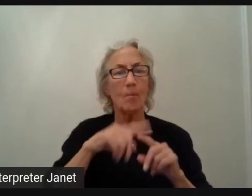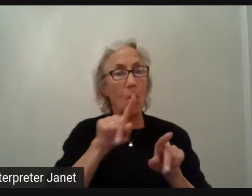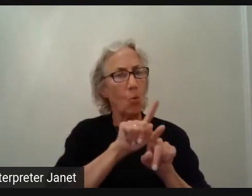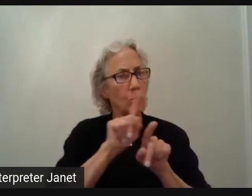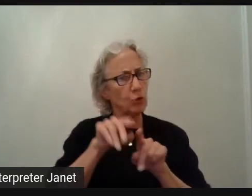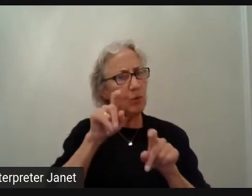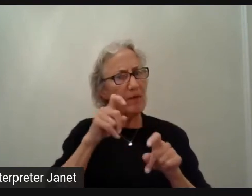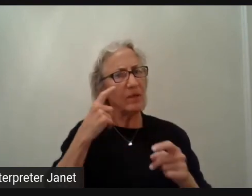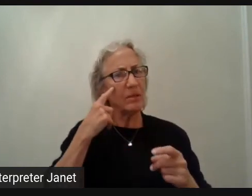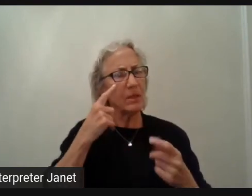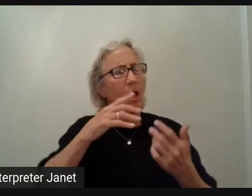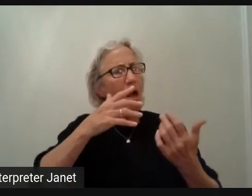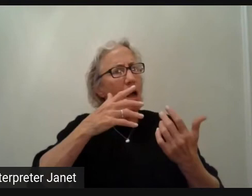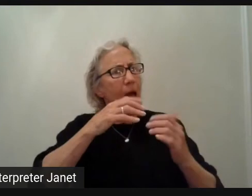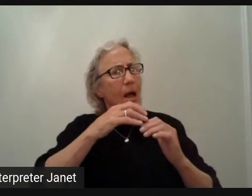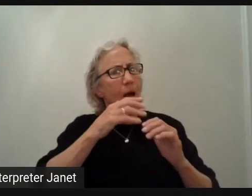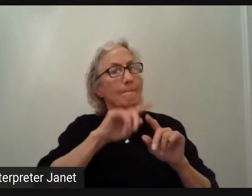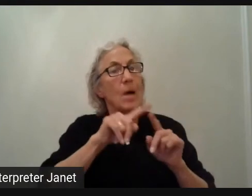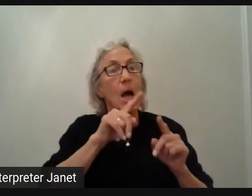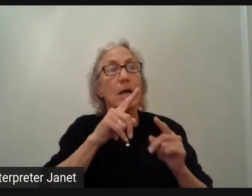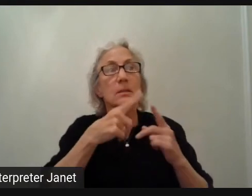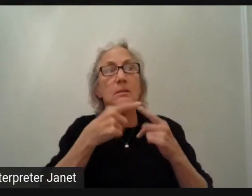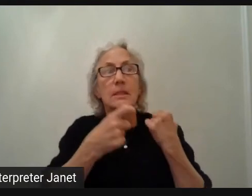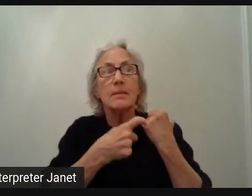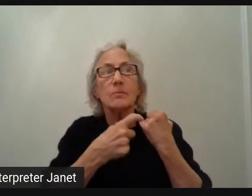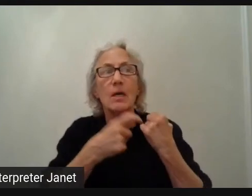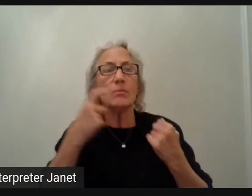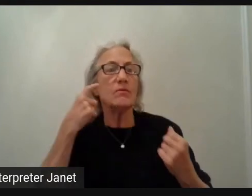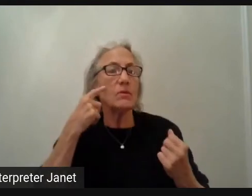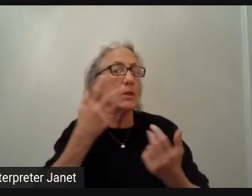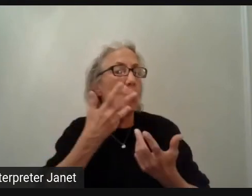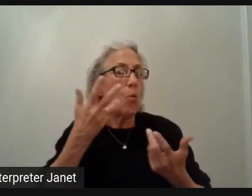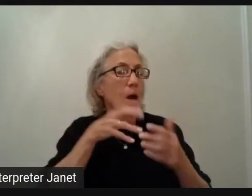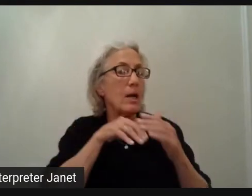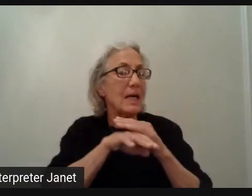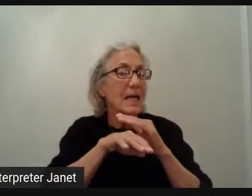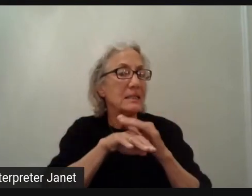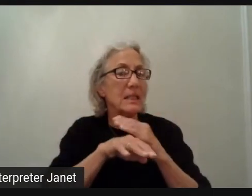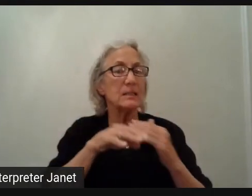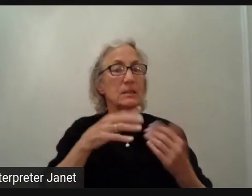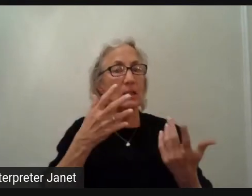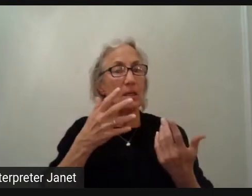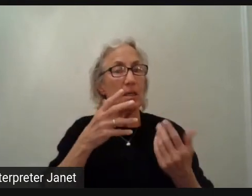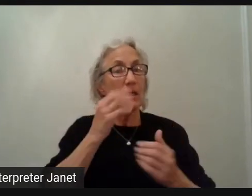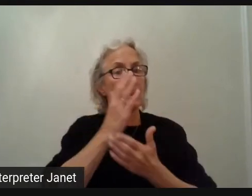How we will provide the same content to people who just want to experience the videos.